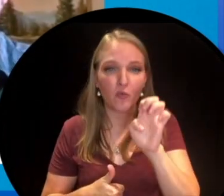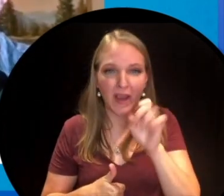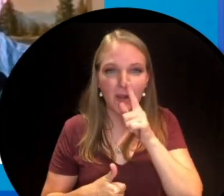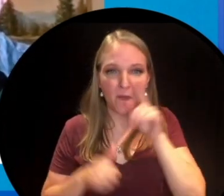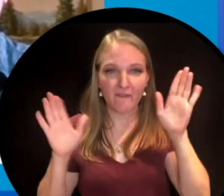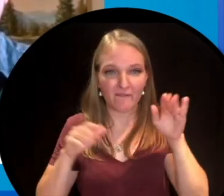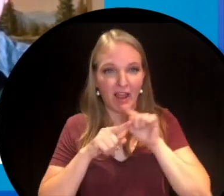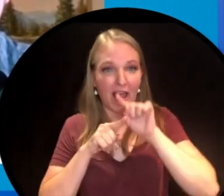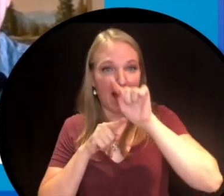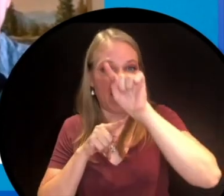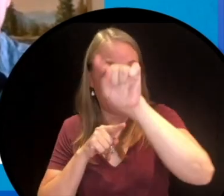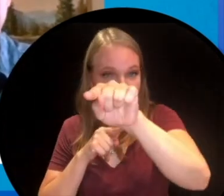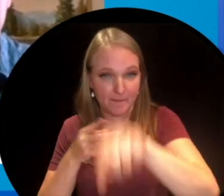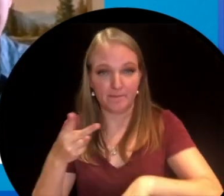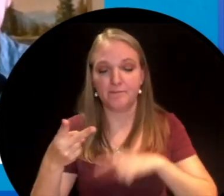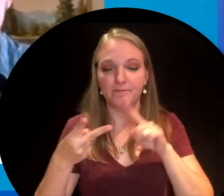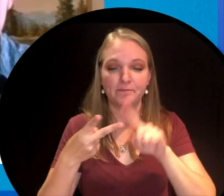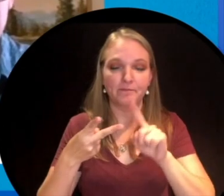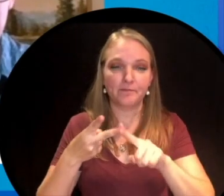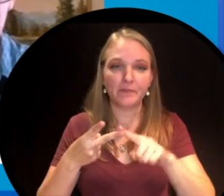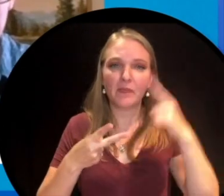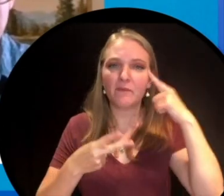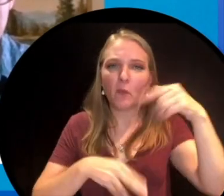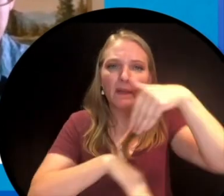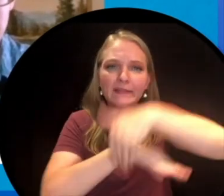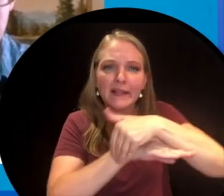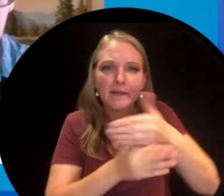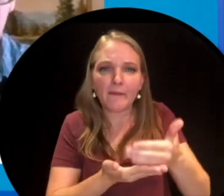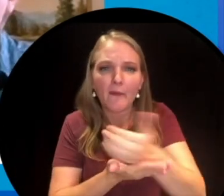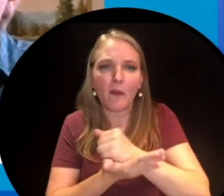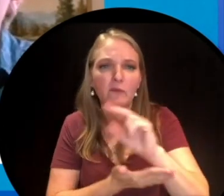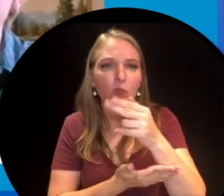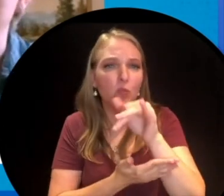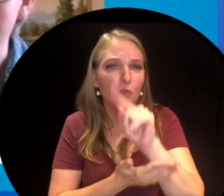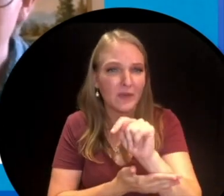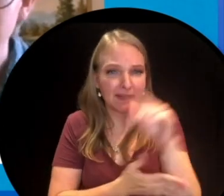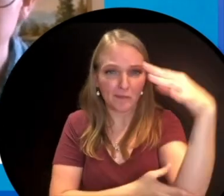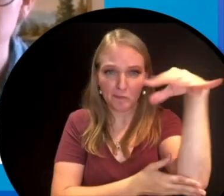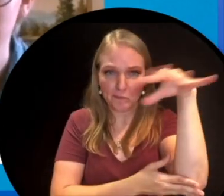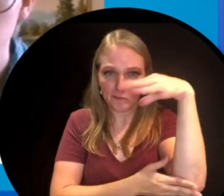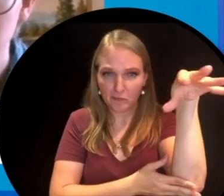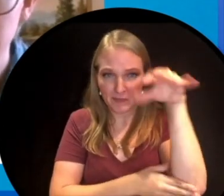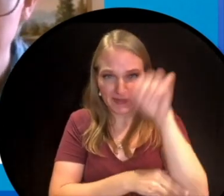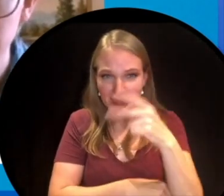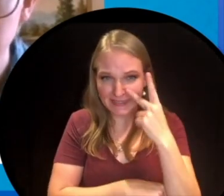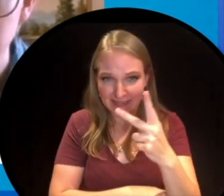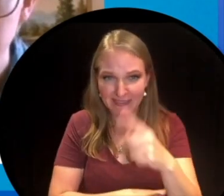to help, light wheat fields for easier nighttime harvesting, as a beacon for straying wind surfers,